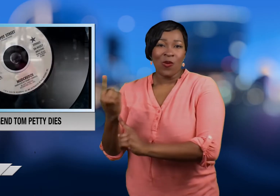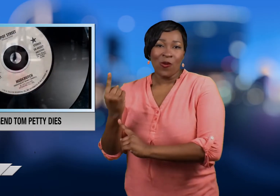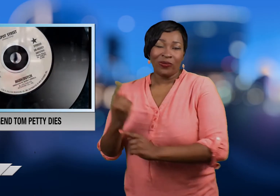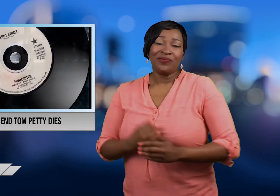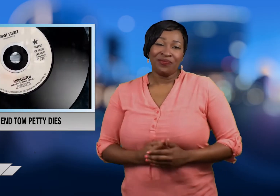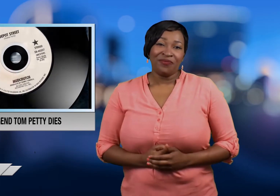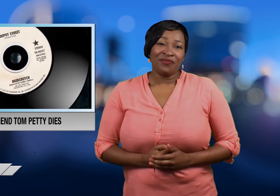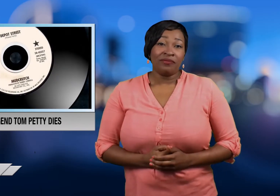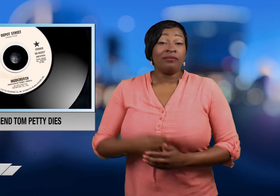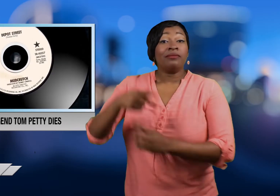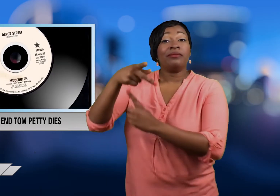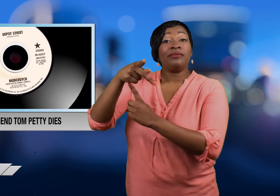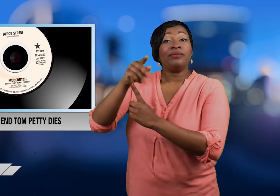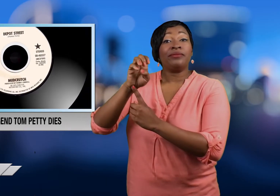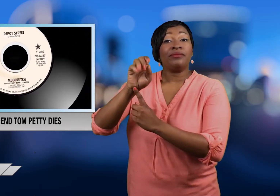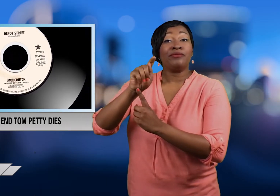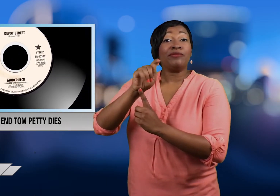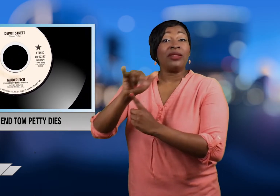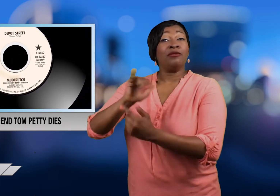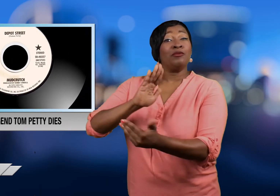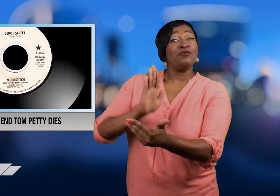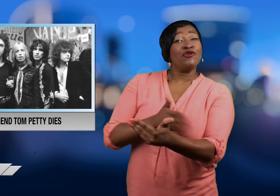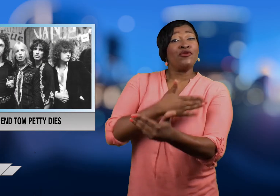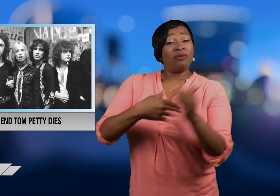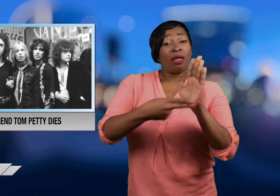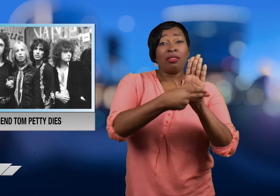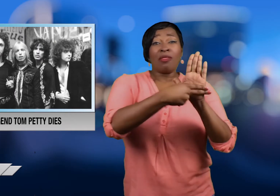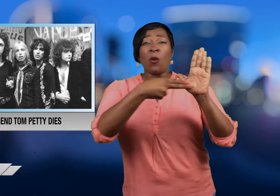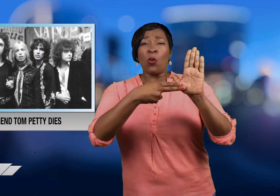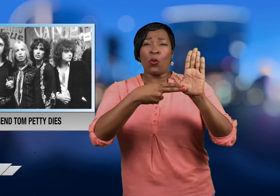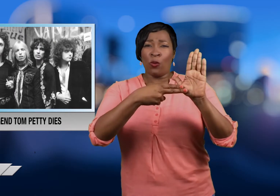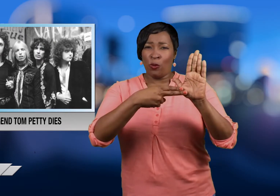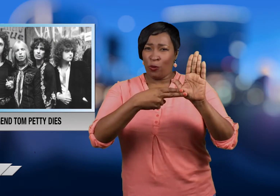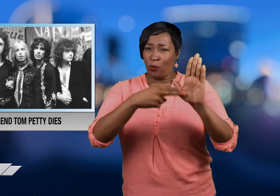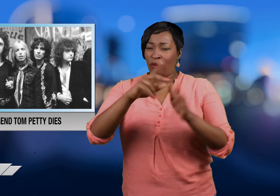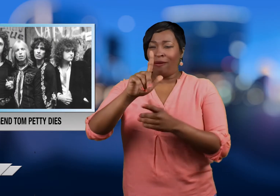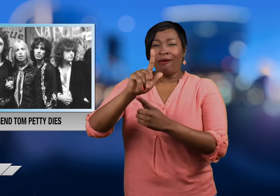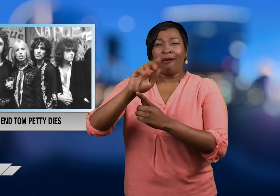Petty's music legacy